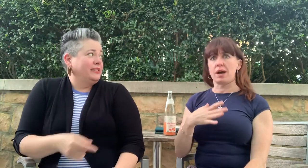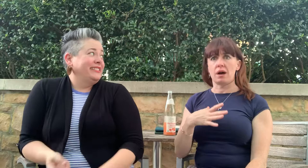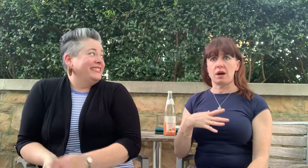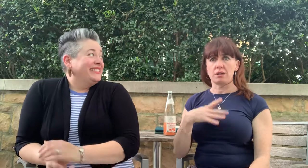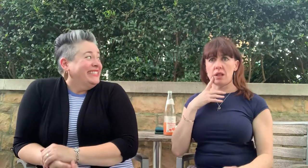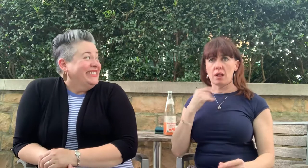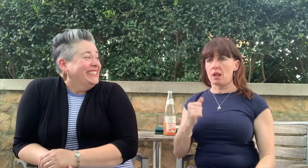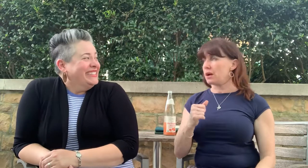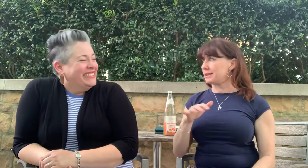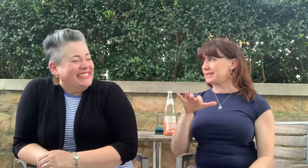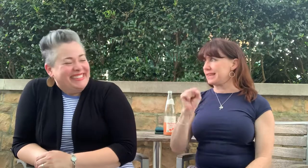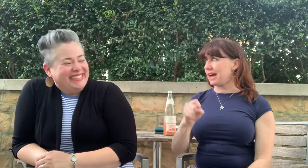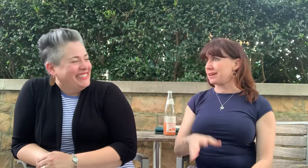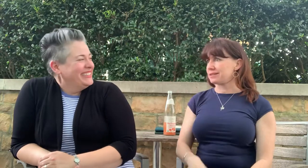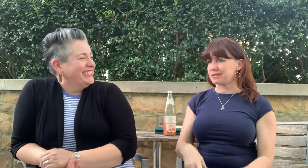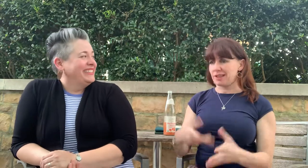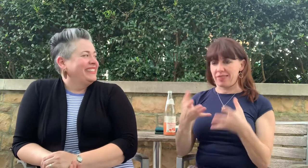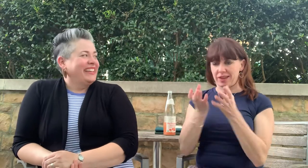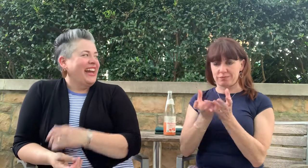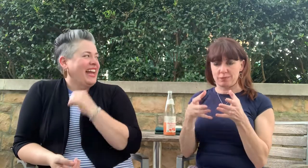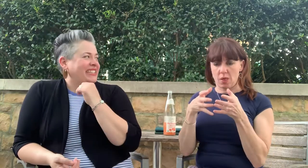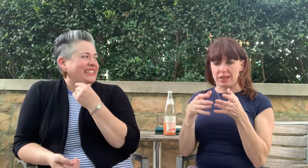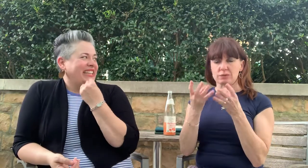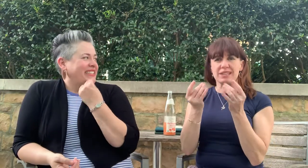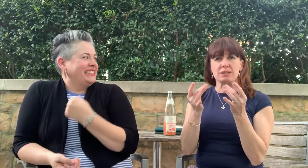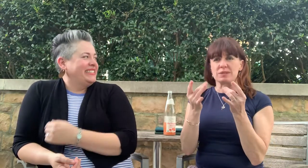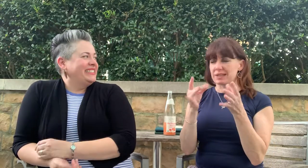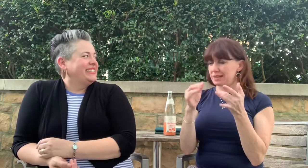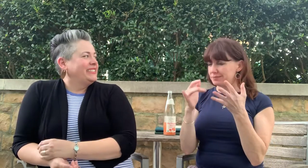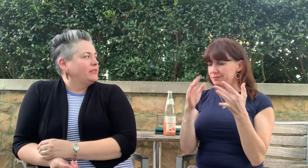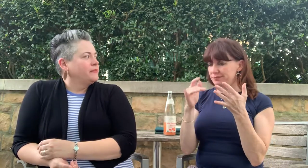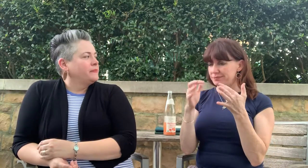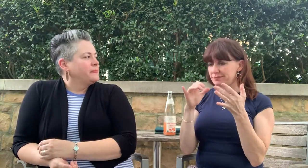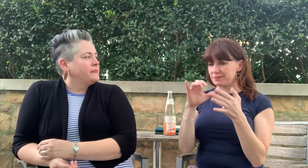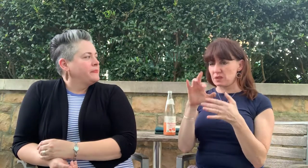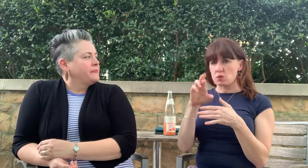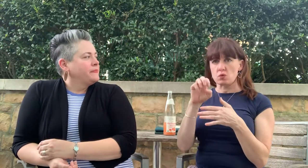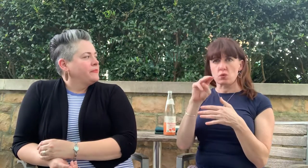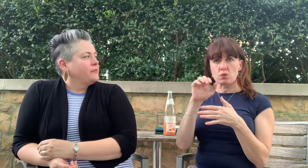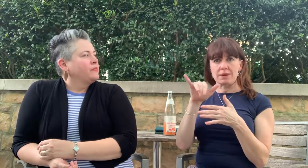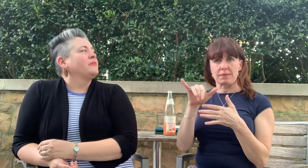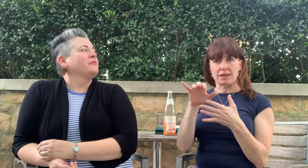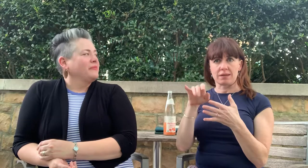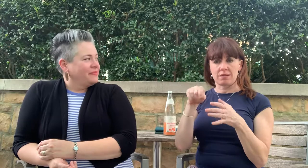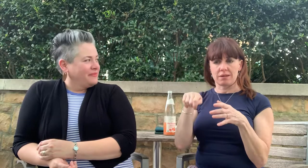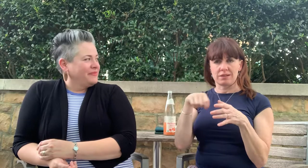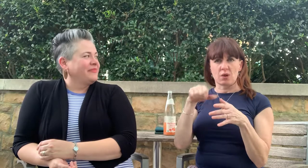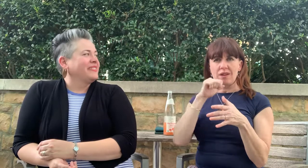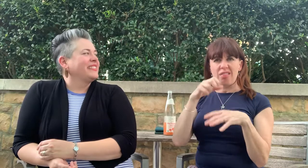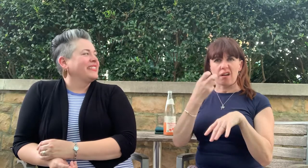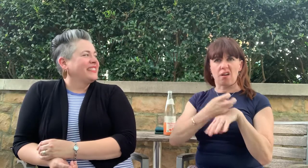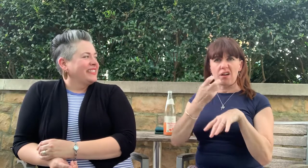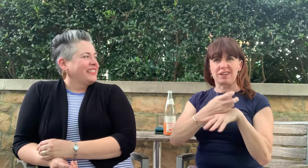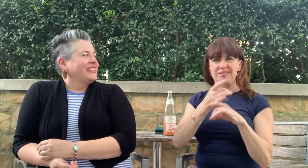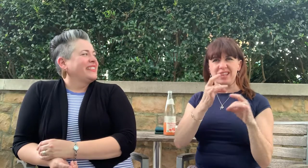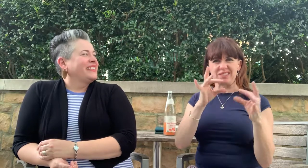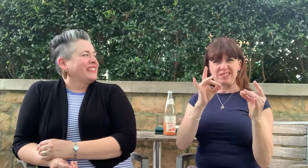I had a big bowl of it. It's so creamy not thick and sticky.